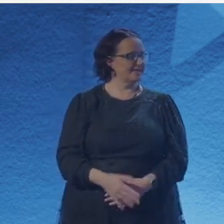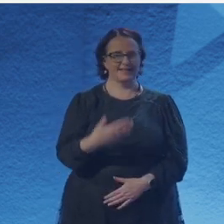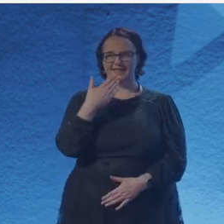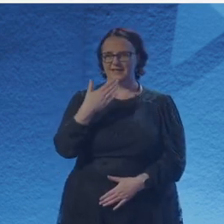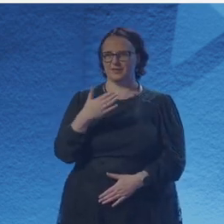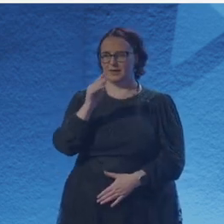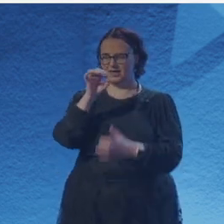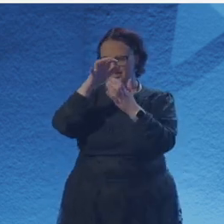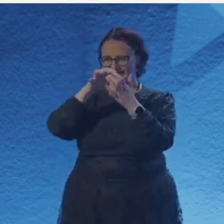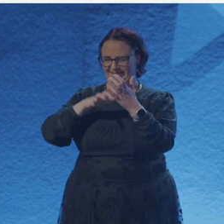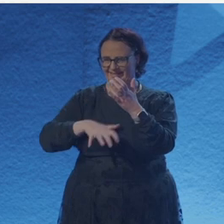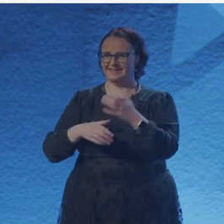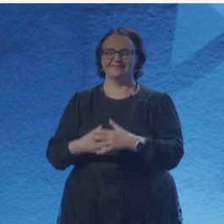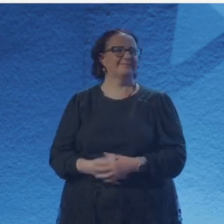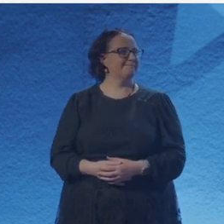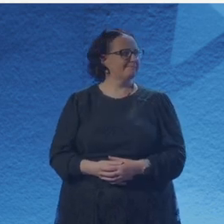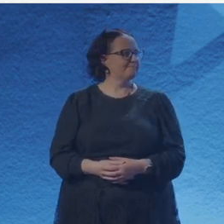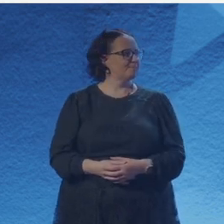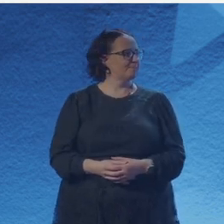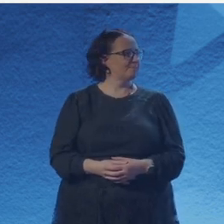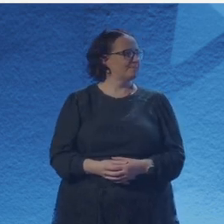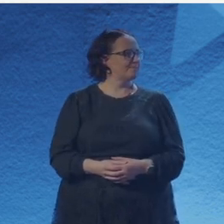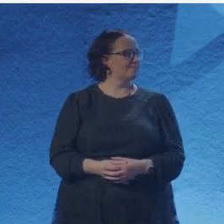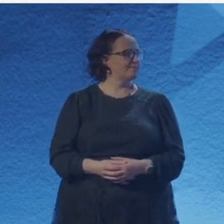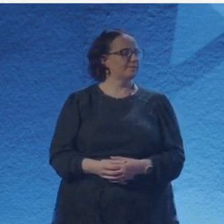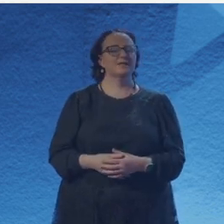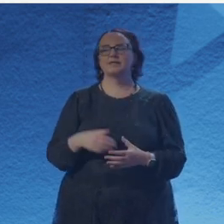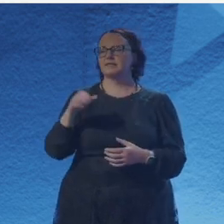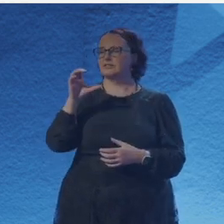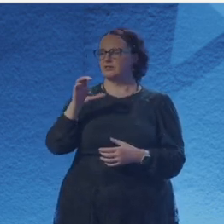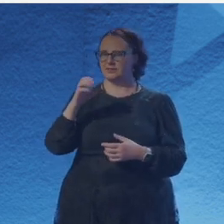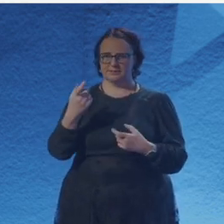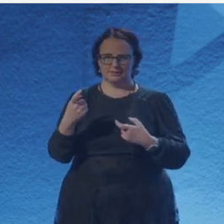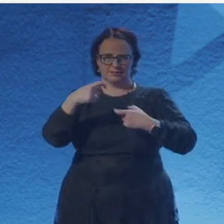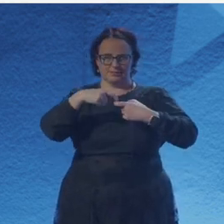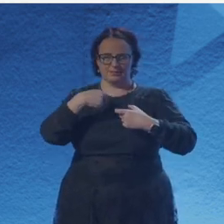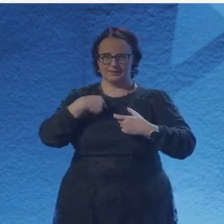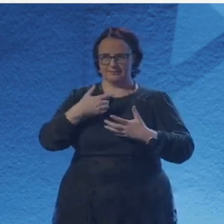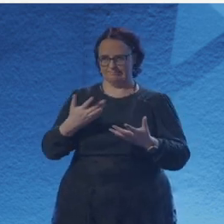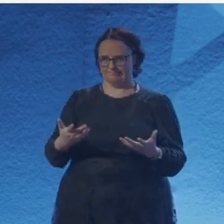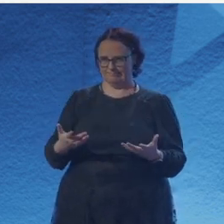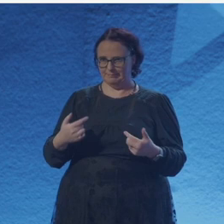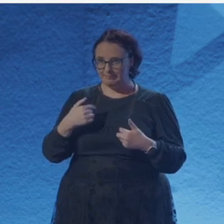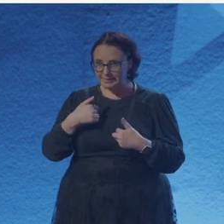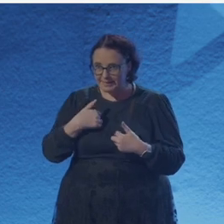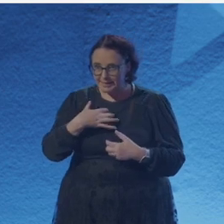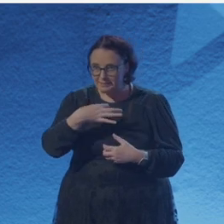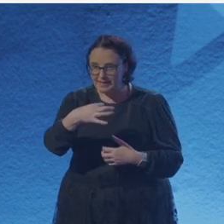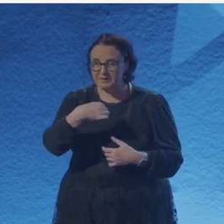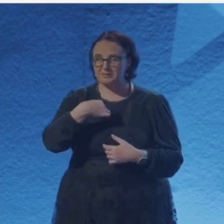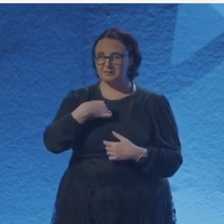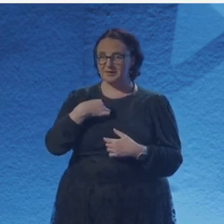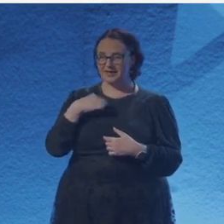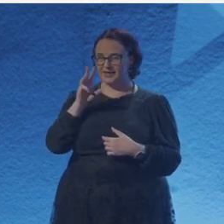Okay, thank you and welcome to the stage Saoirse Anton.